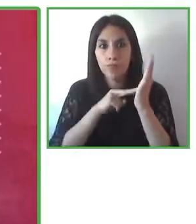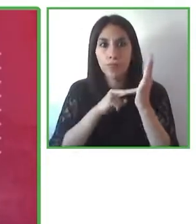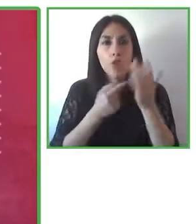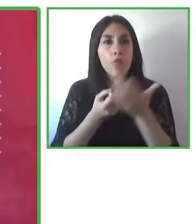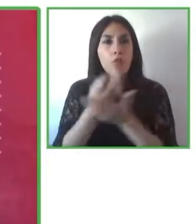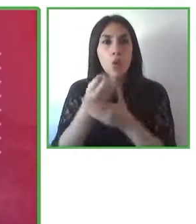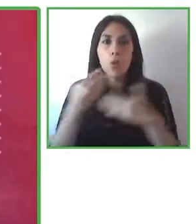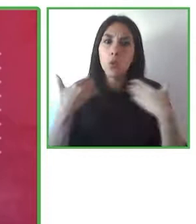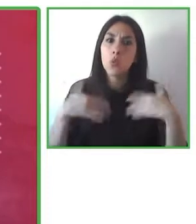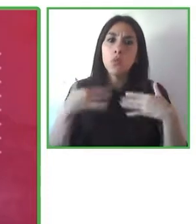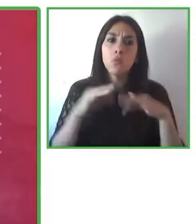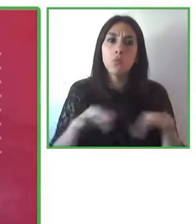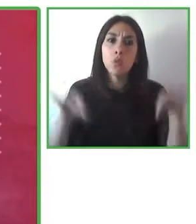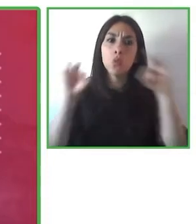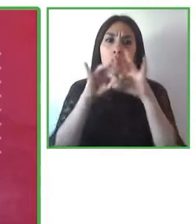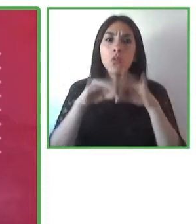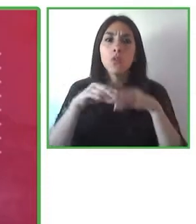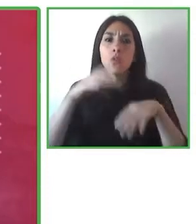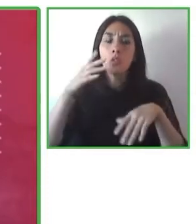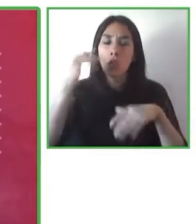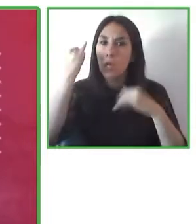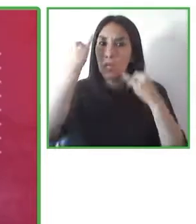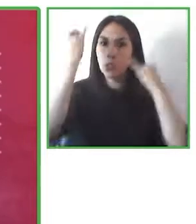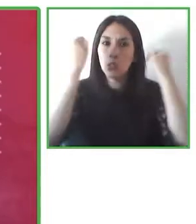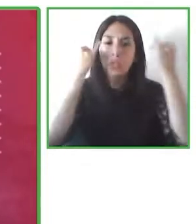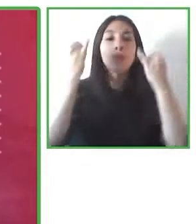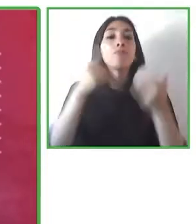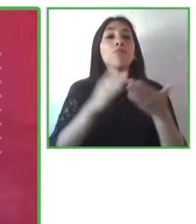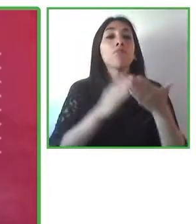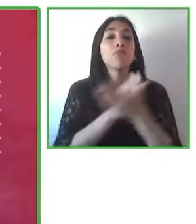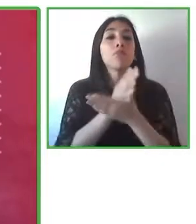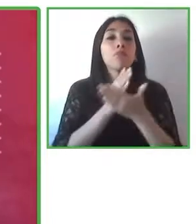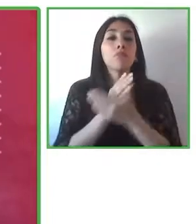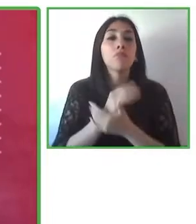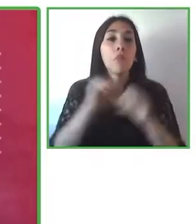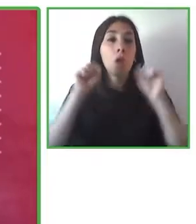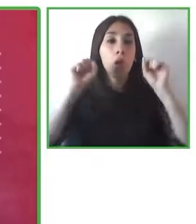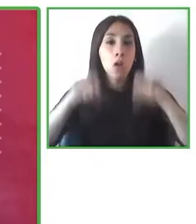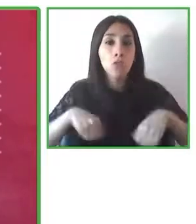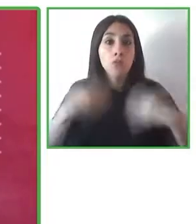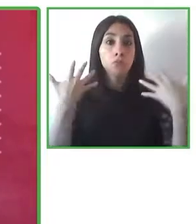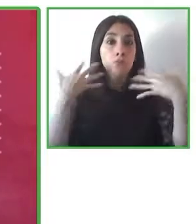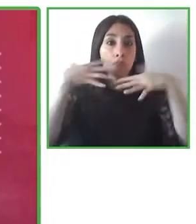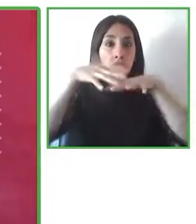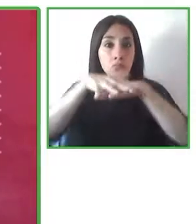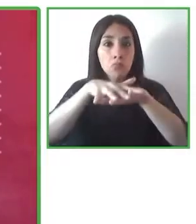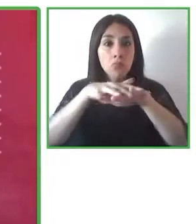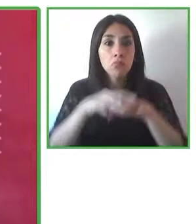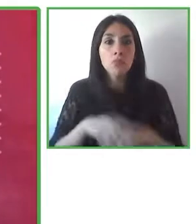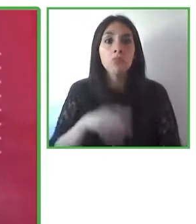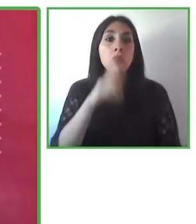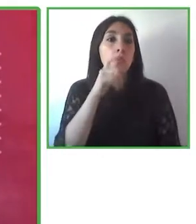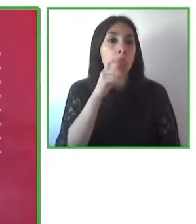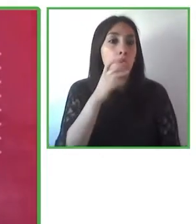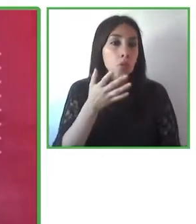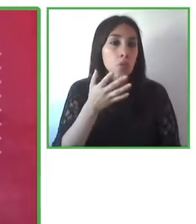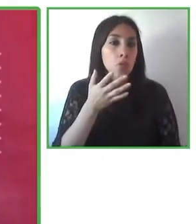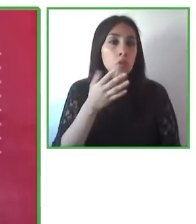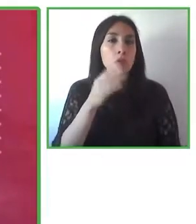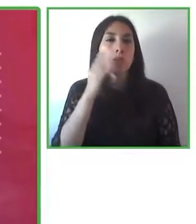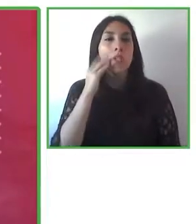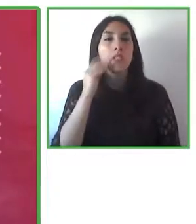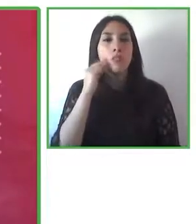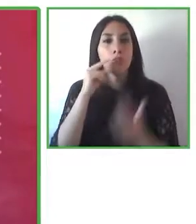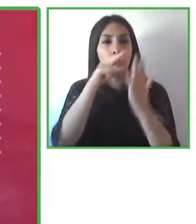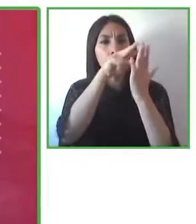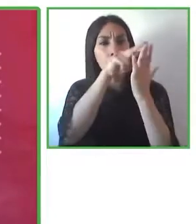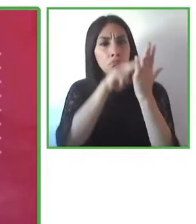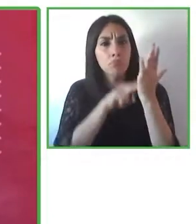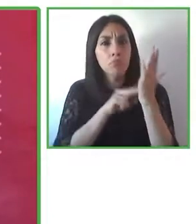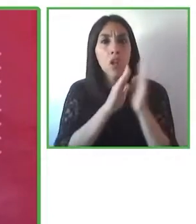have these possibilities of these type of books. We in Argentina we have this type of organizations